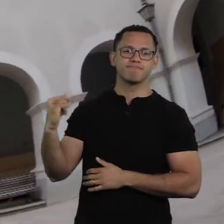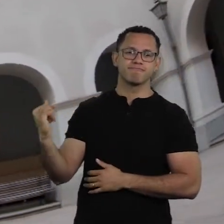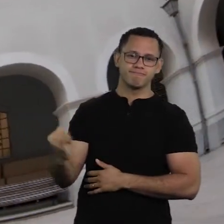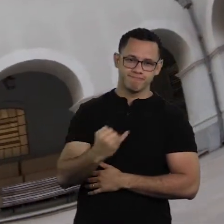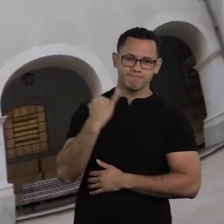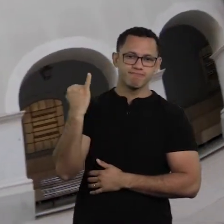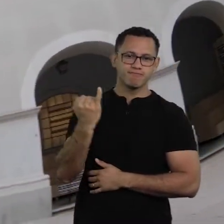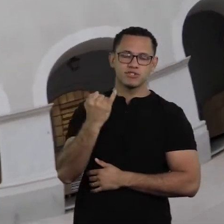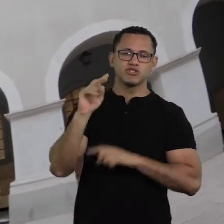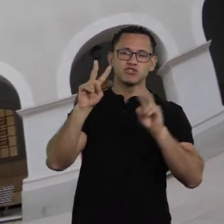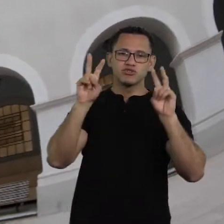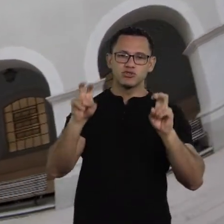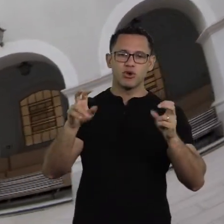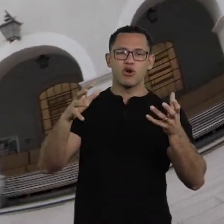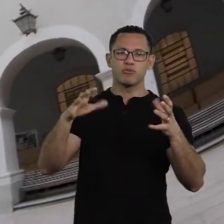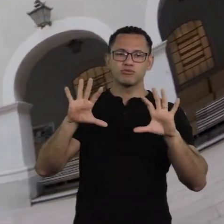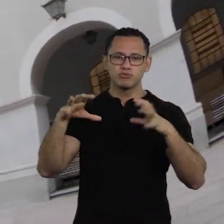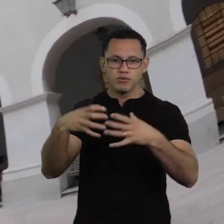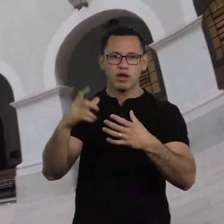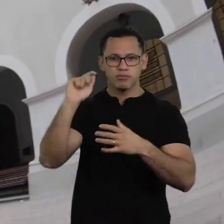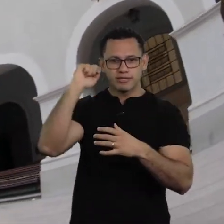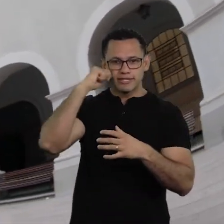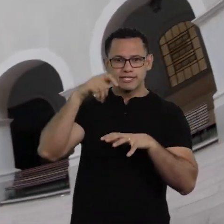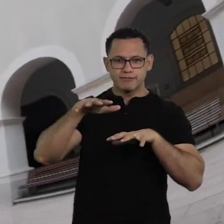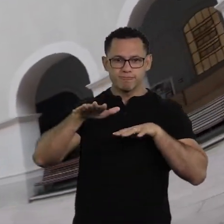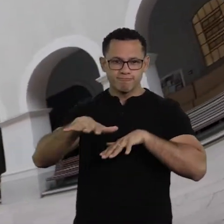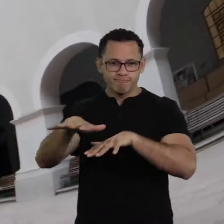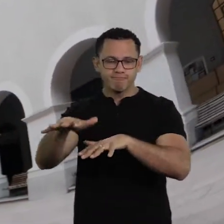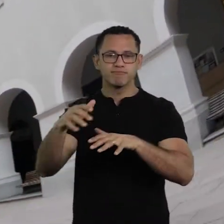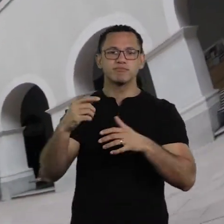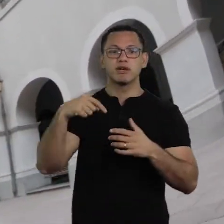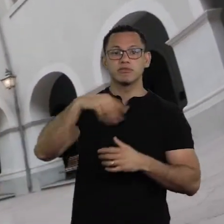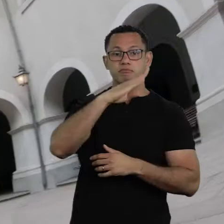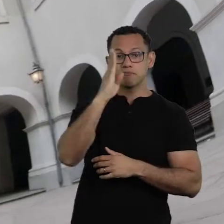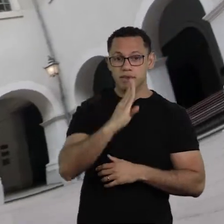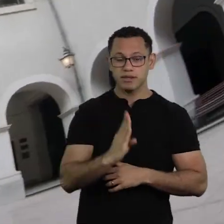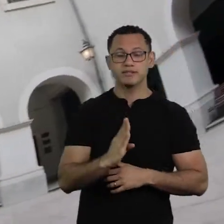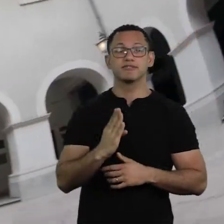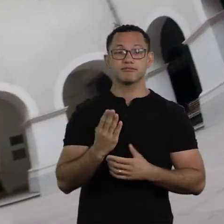role in the black movement now in Brazil